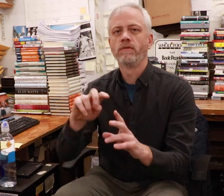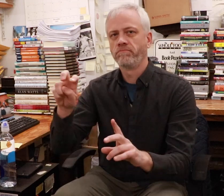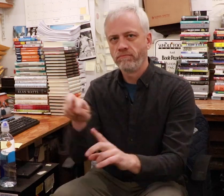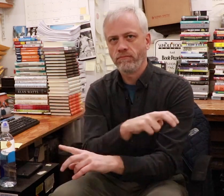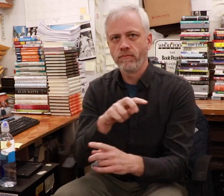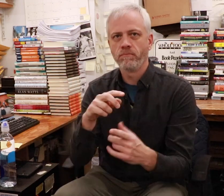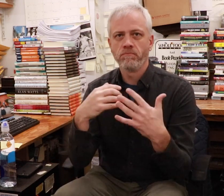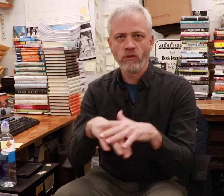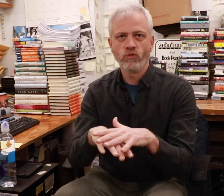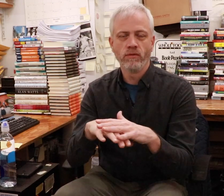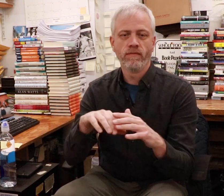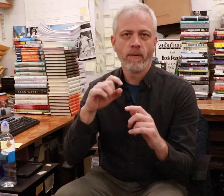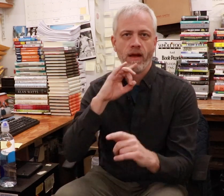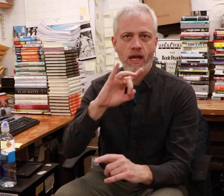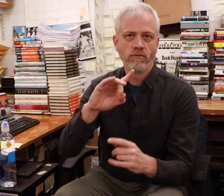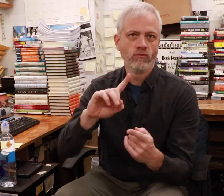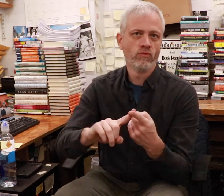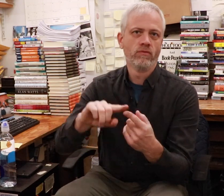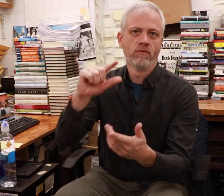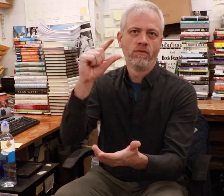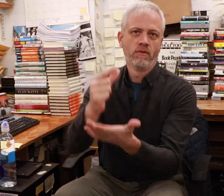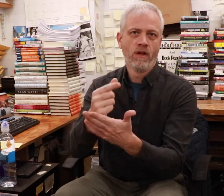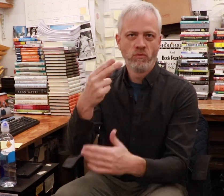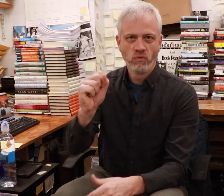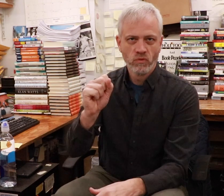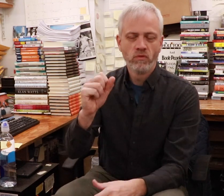Afterwards, I transferred to a mainstreamed program until I graduated high school.